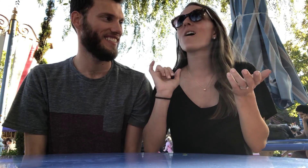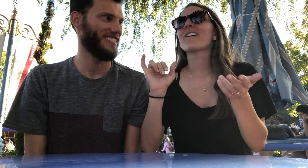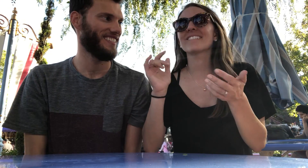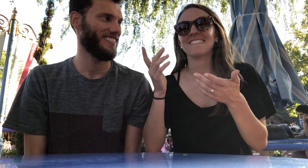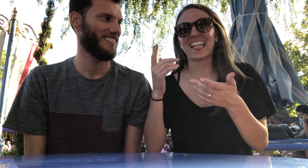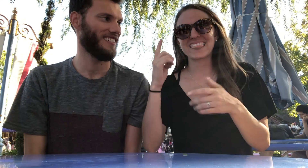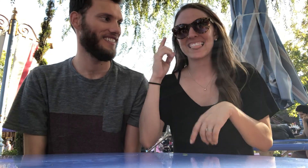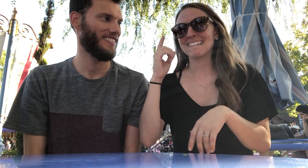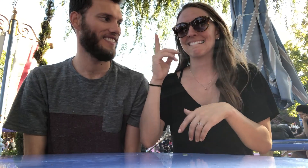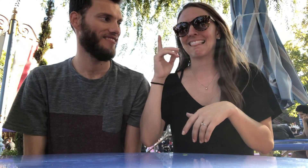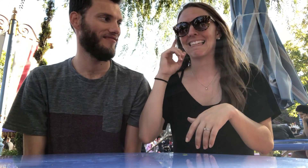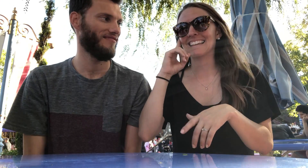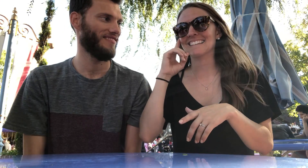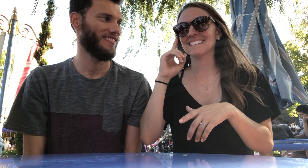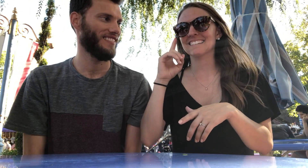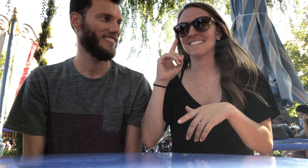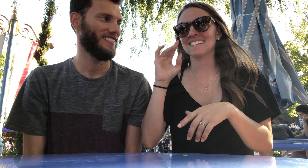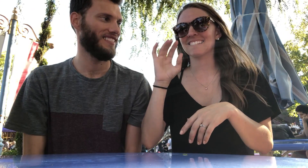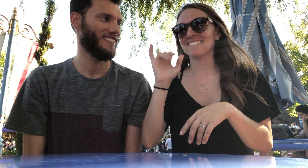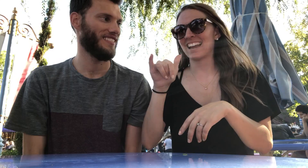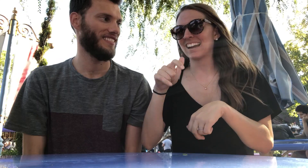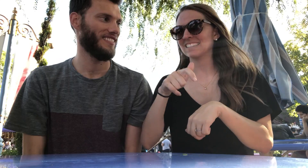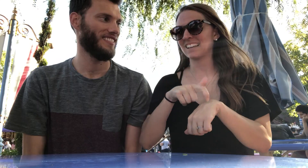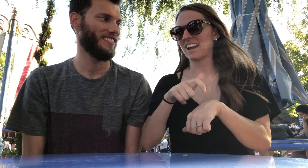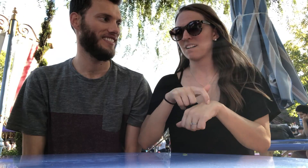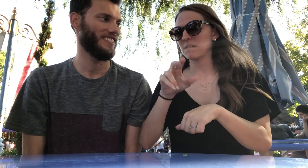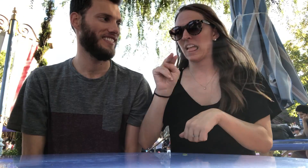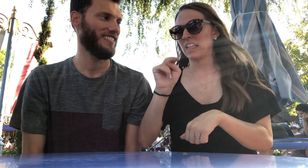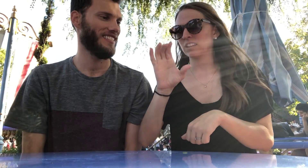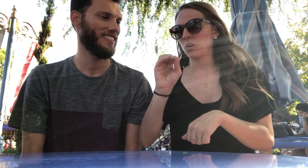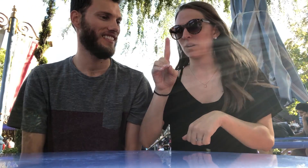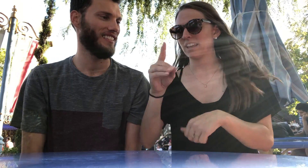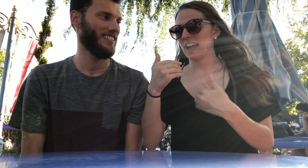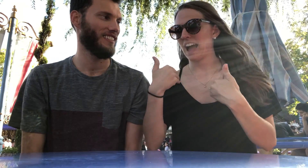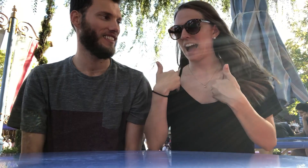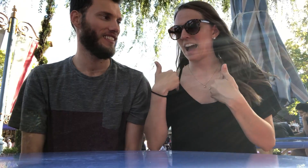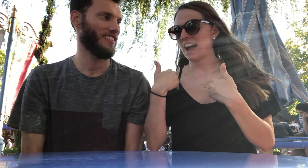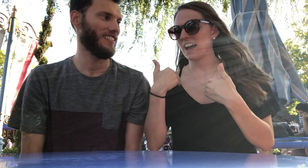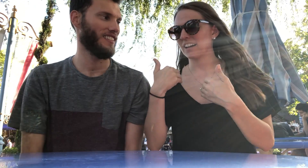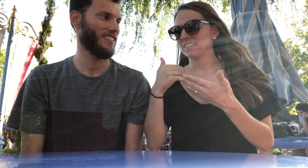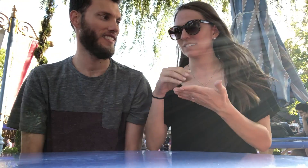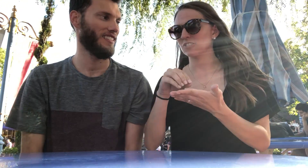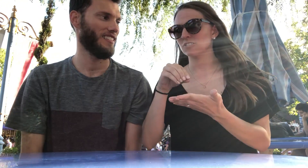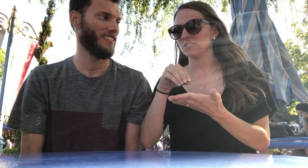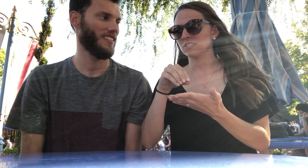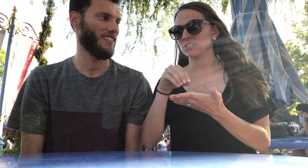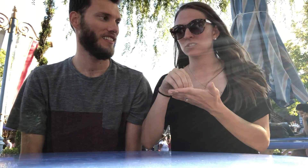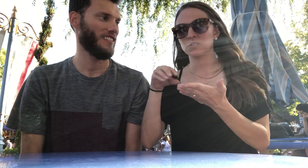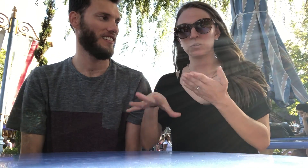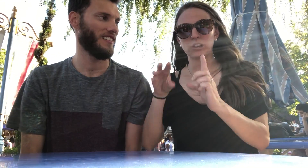Oh, I think that the NCOD used to have student orientation leaders.